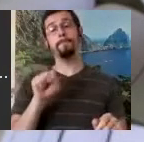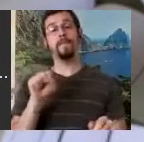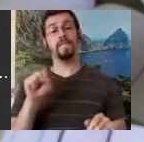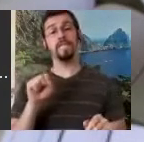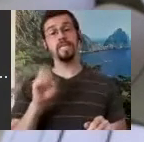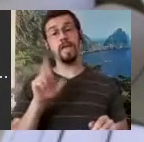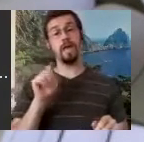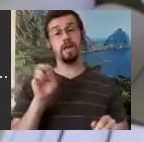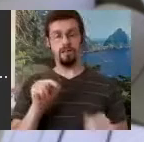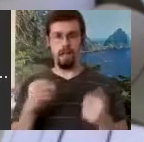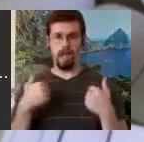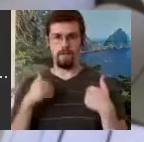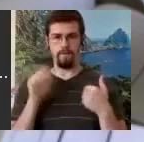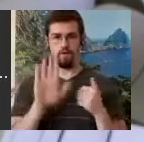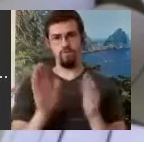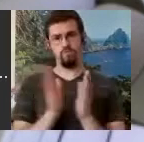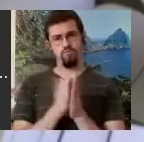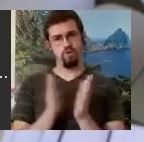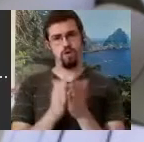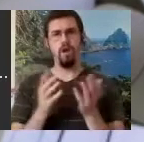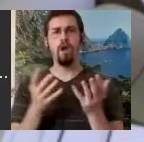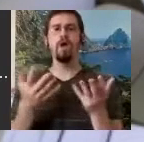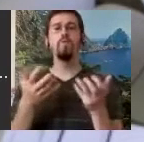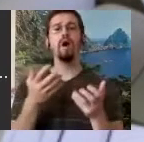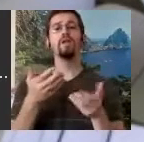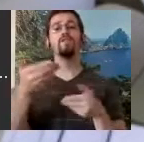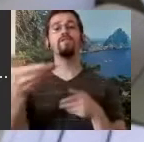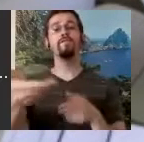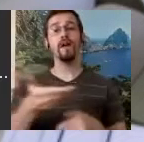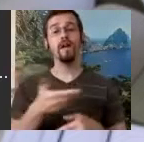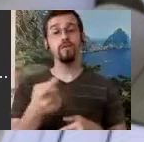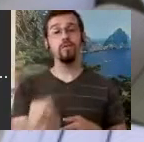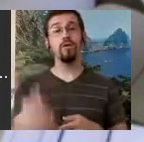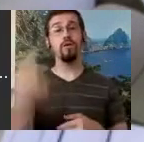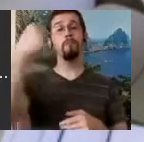and we would like to invite you to come back to Denmark to please teach our